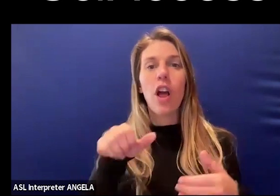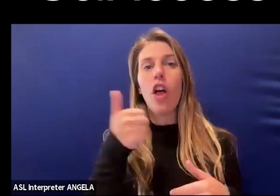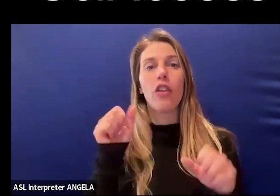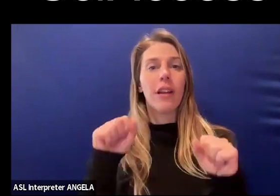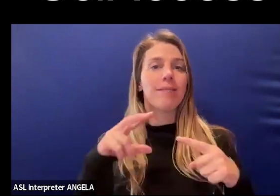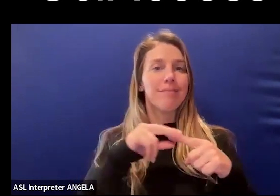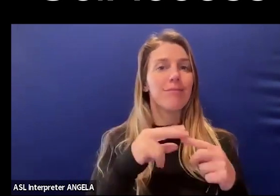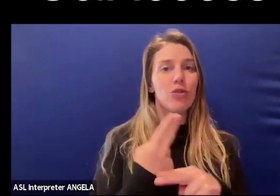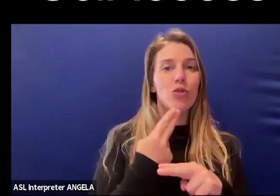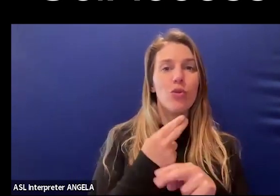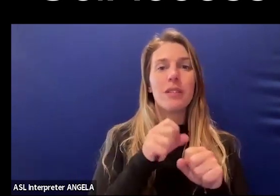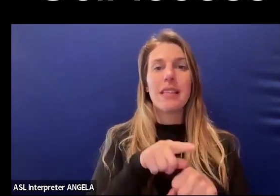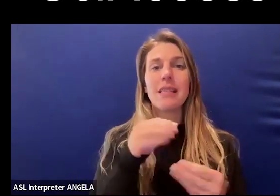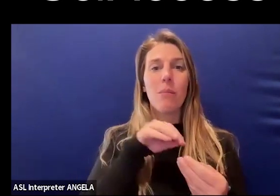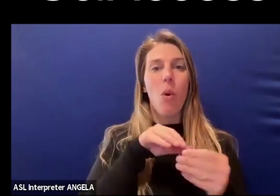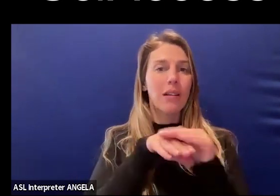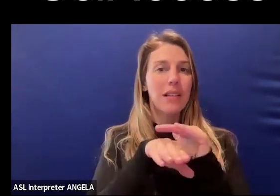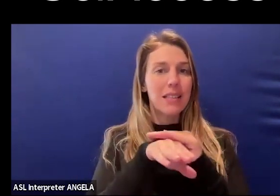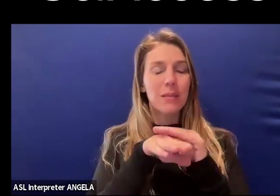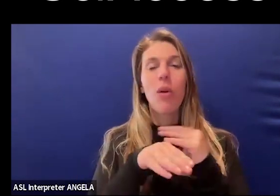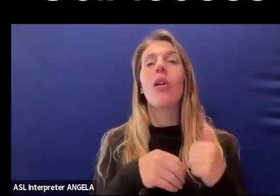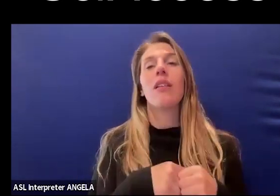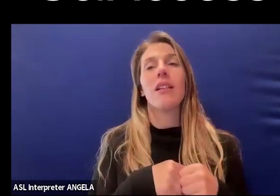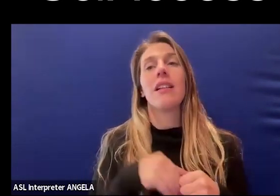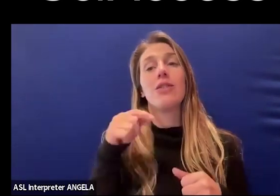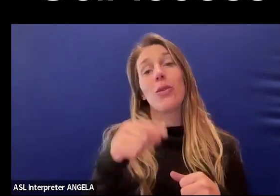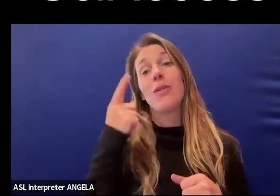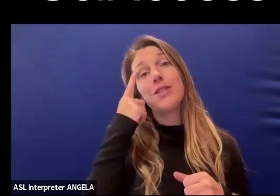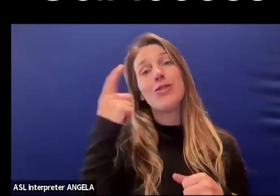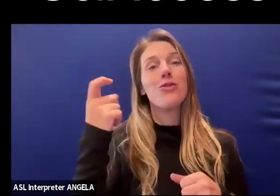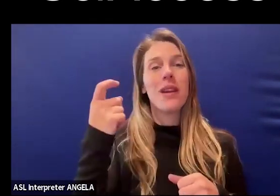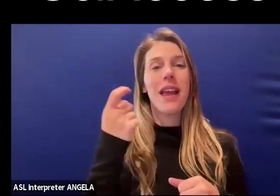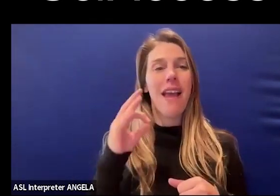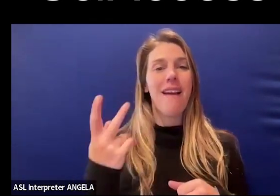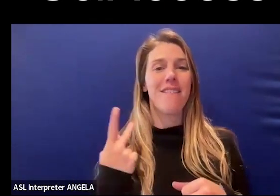to make the space more accessible. This is a dream of Lisette and mine,